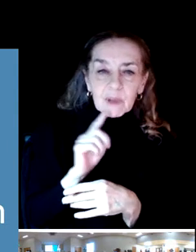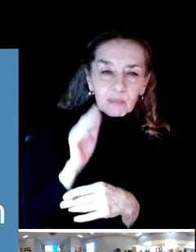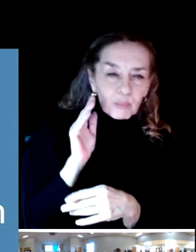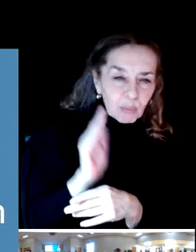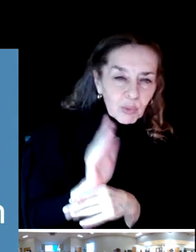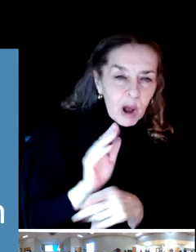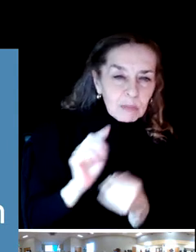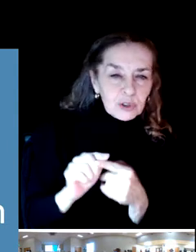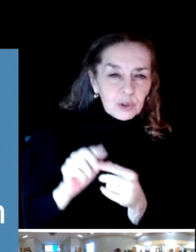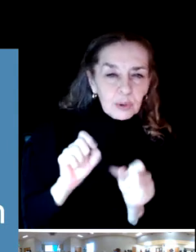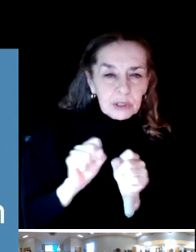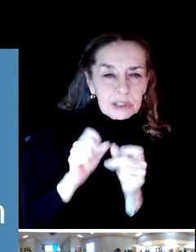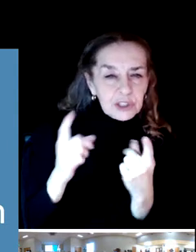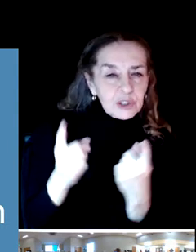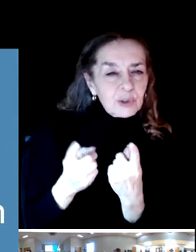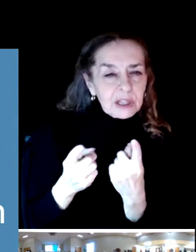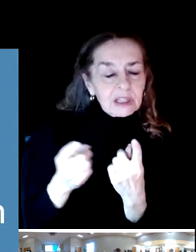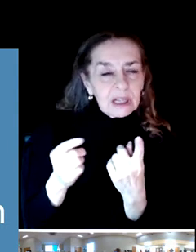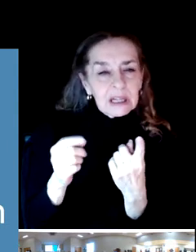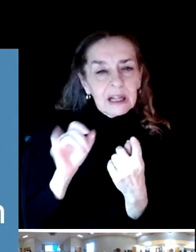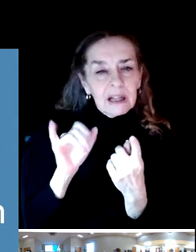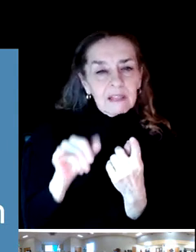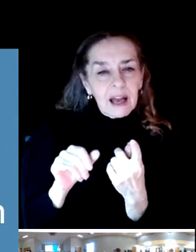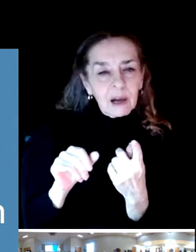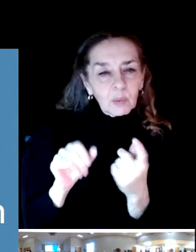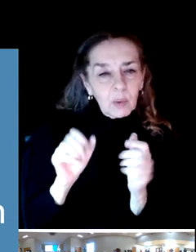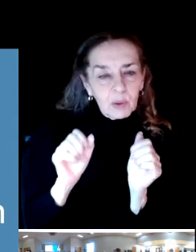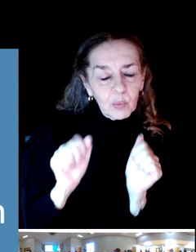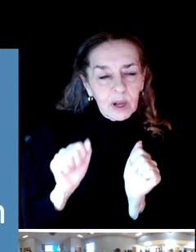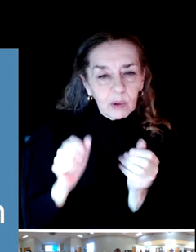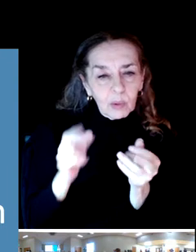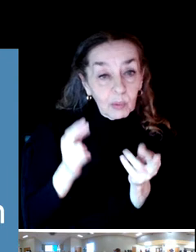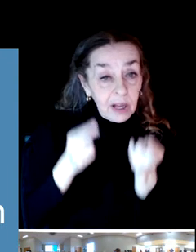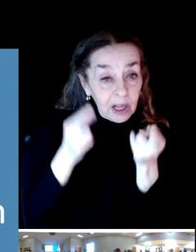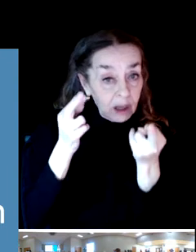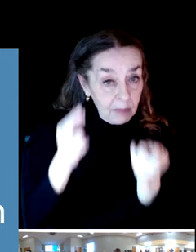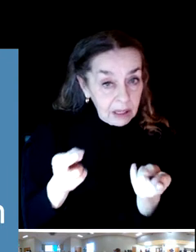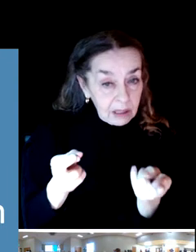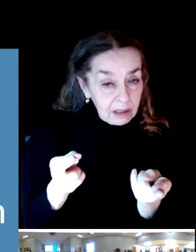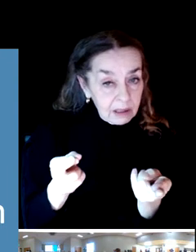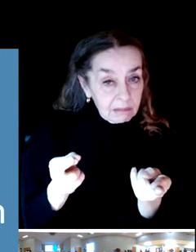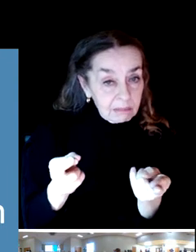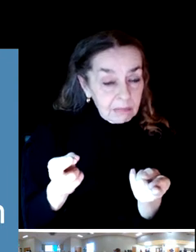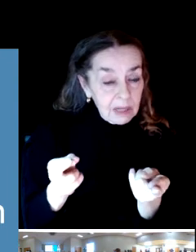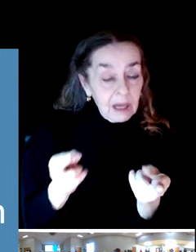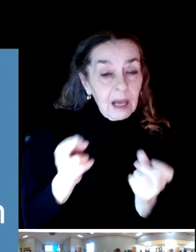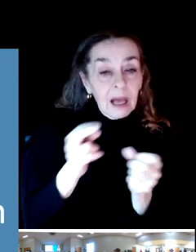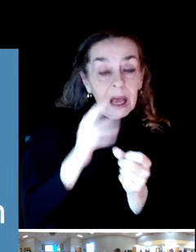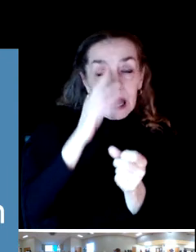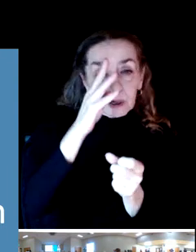the project, meaning that we will recommend and and create the building blocks for this